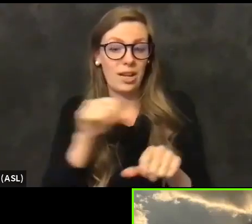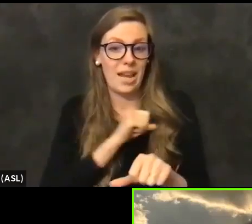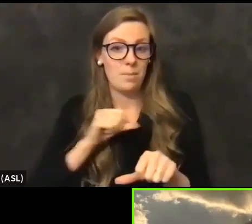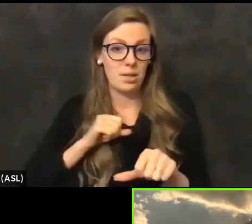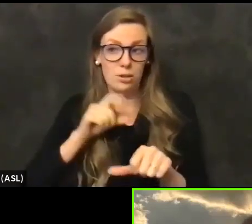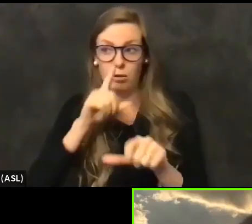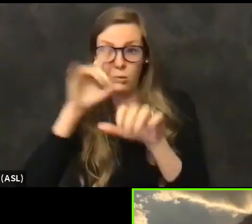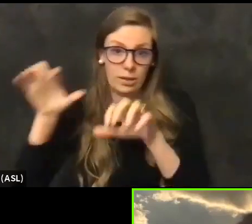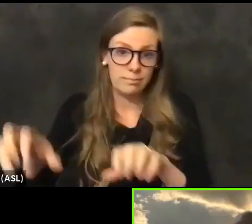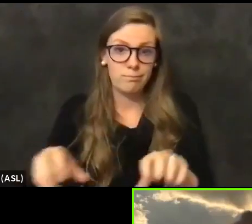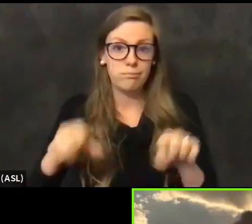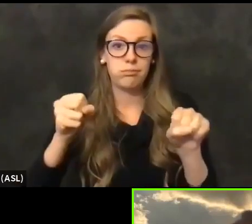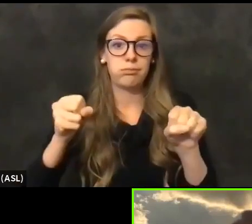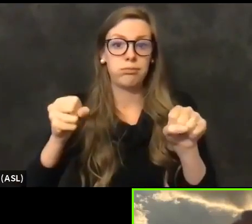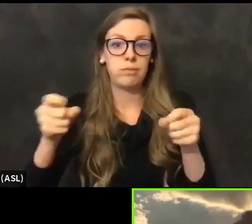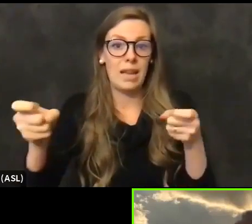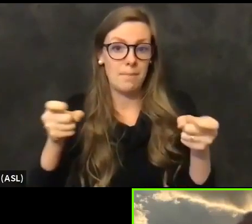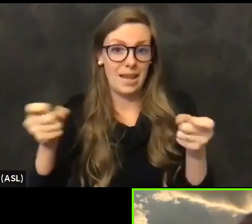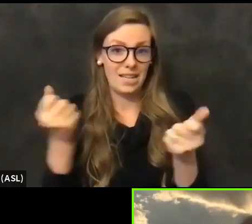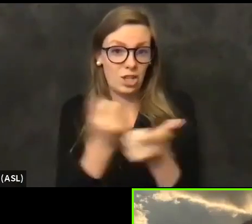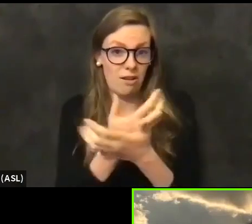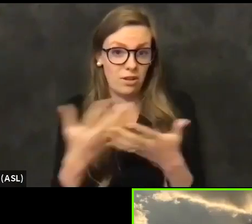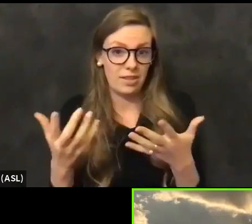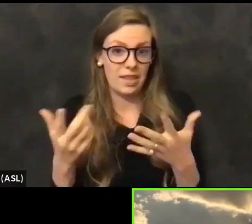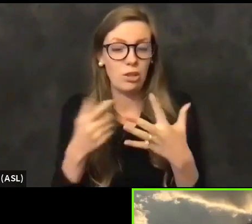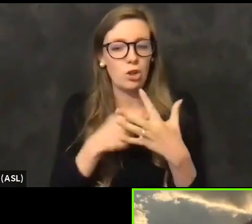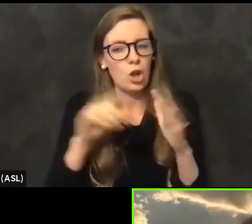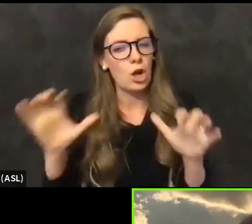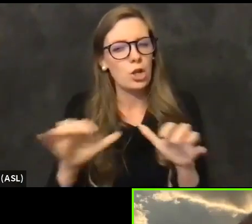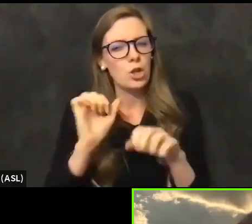They're starting to do the rounds. This is Blue Shield of California,